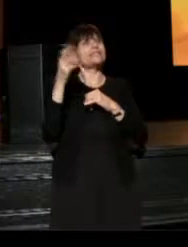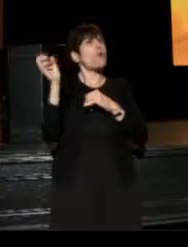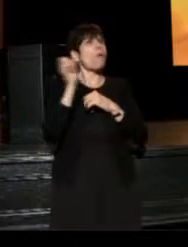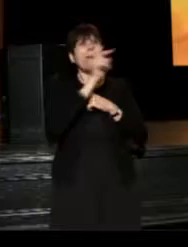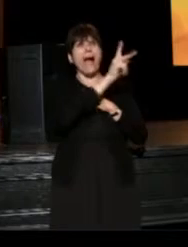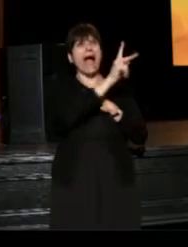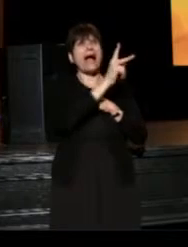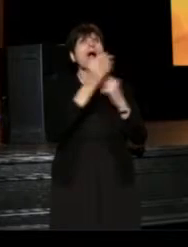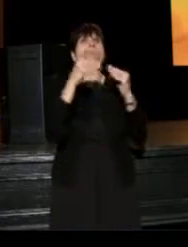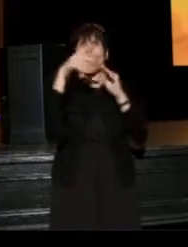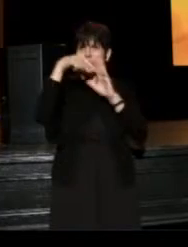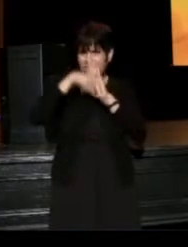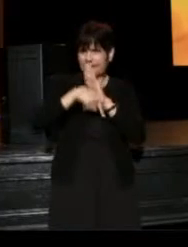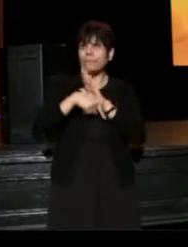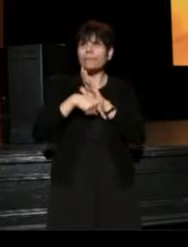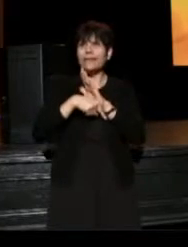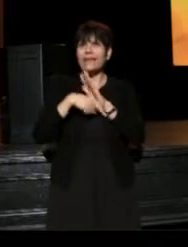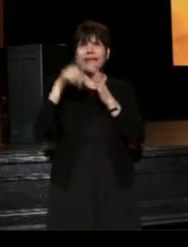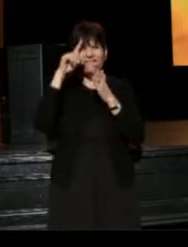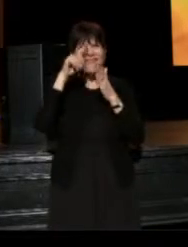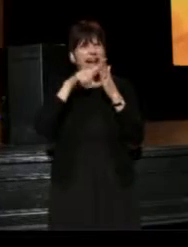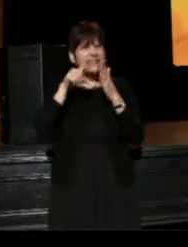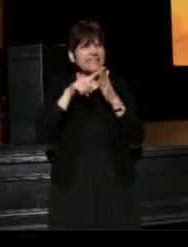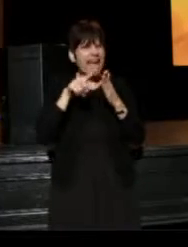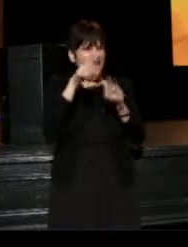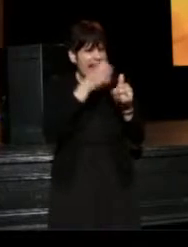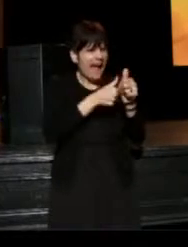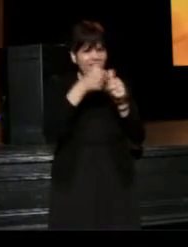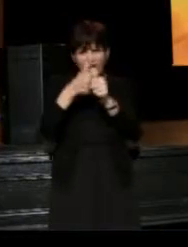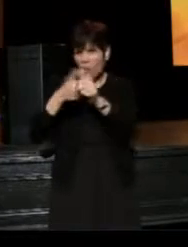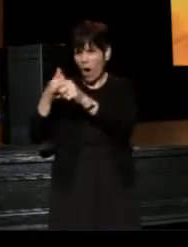and more deeply investigate every one on the staff,